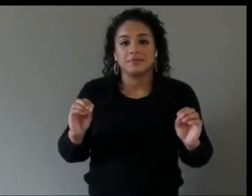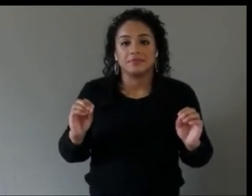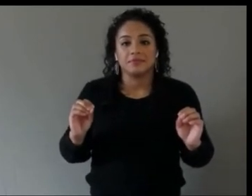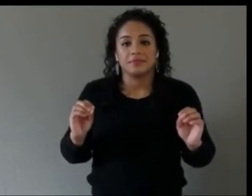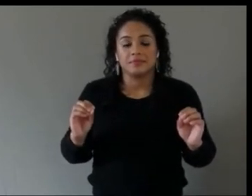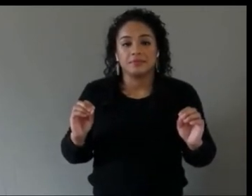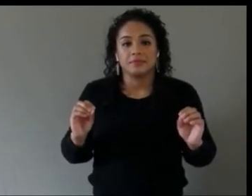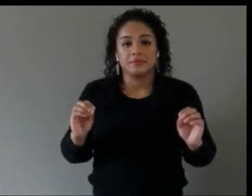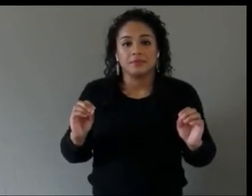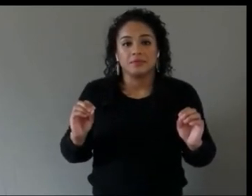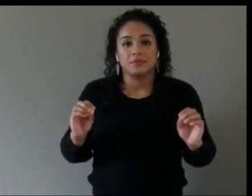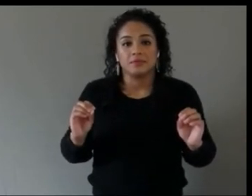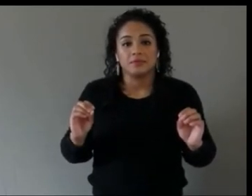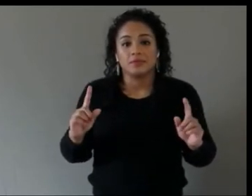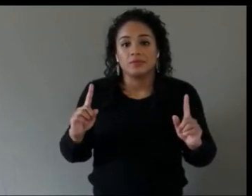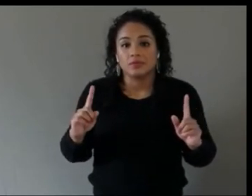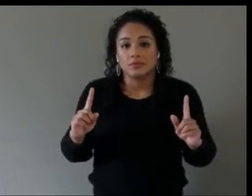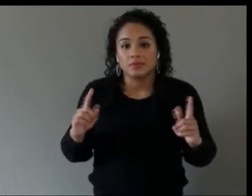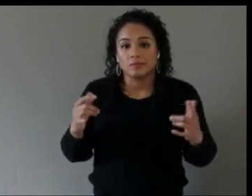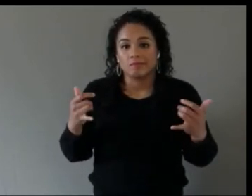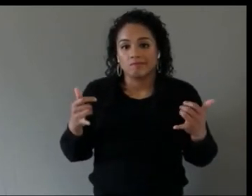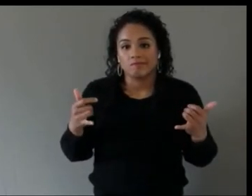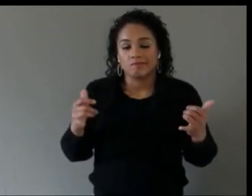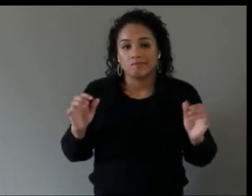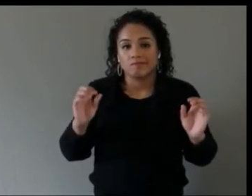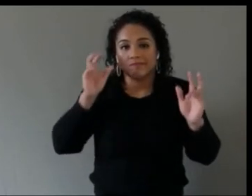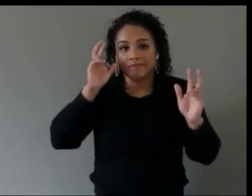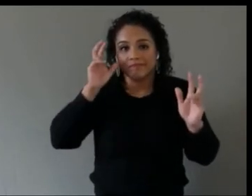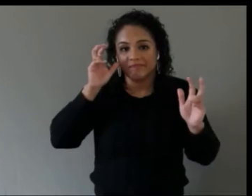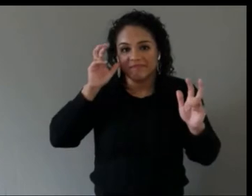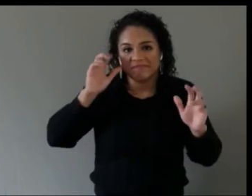What work flow do you follow when designing for XR?